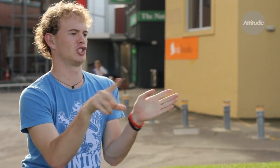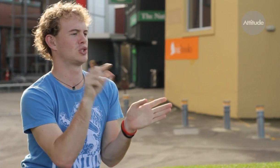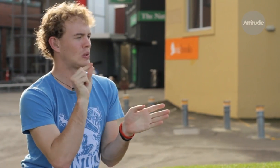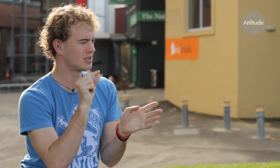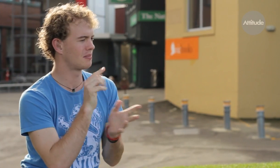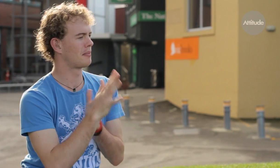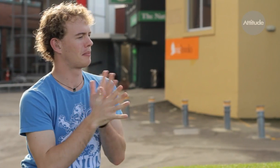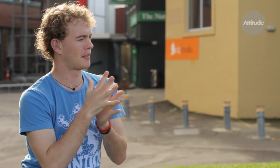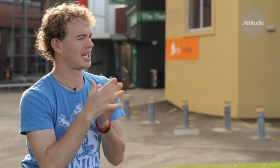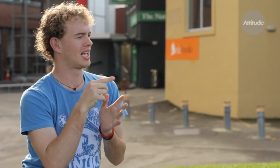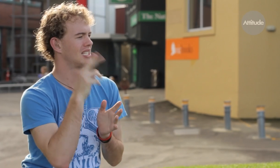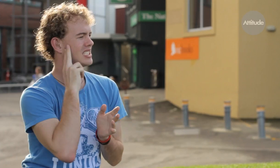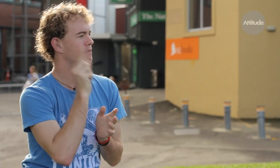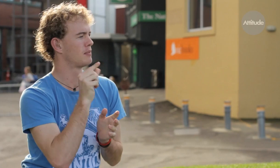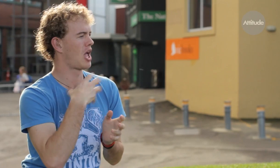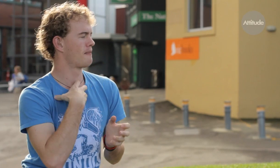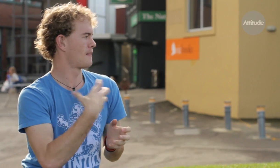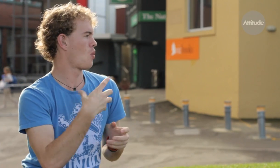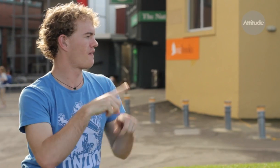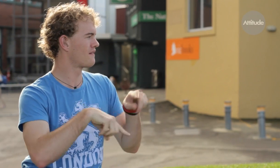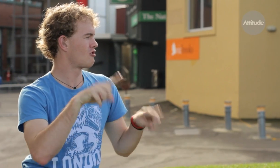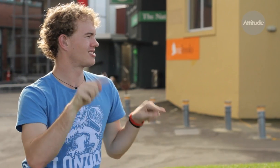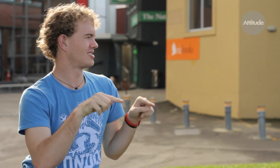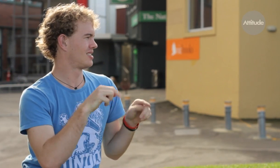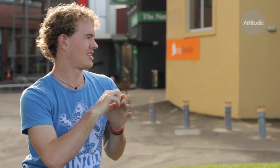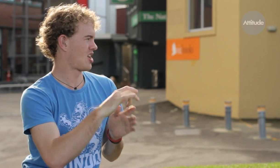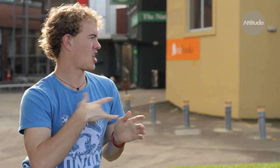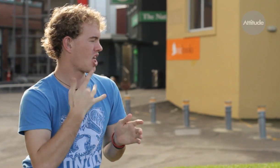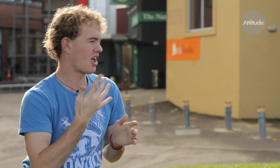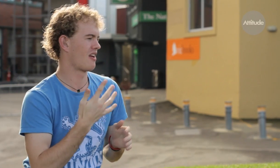which would mean deaf people have more variety in their lives. Which could lead to deaf people